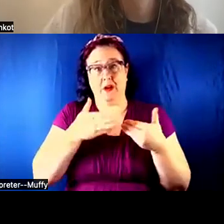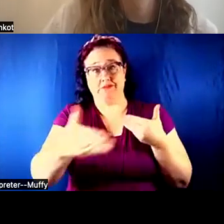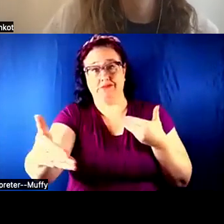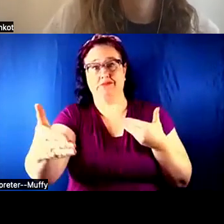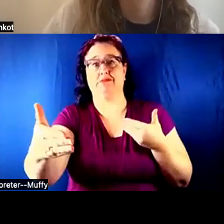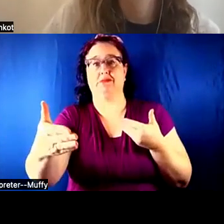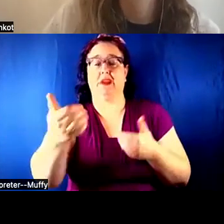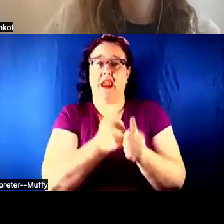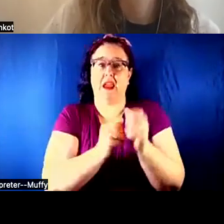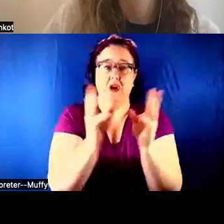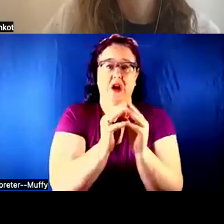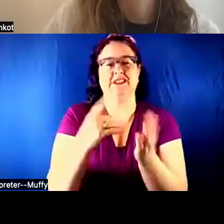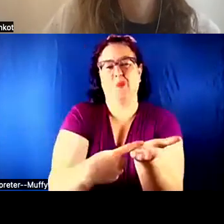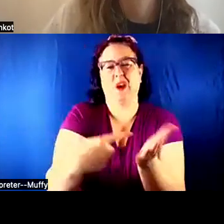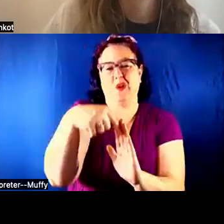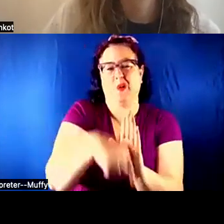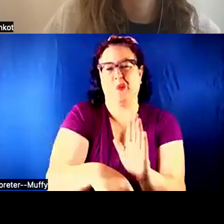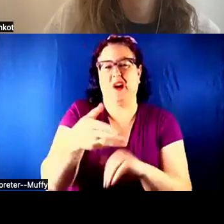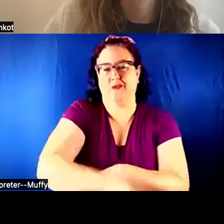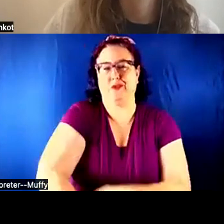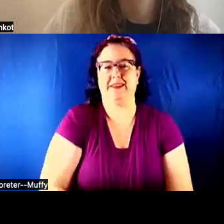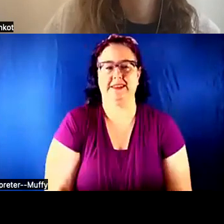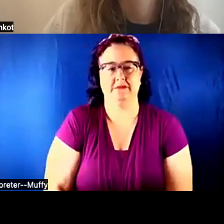We can talk more after this at some point. Shiri: Yeah, let's talk more.